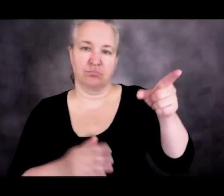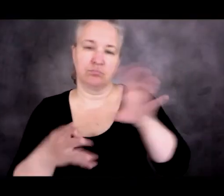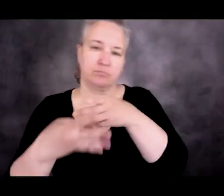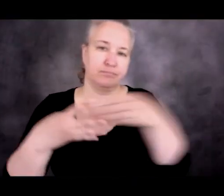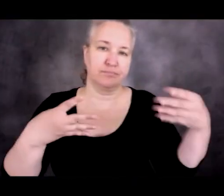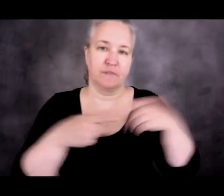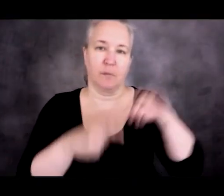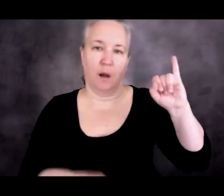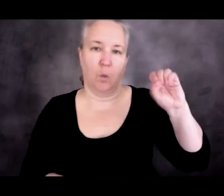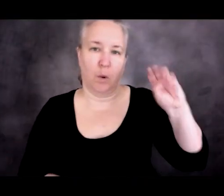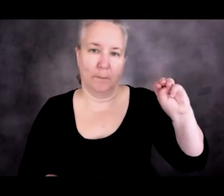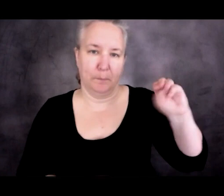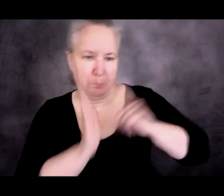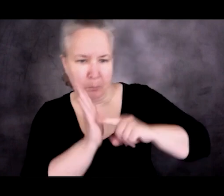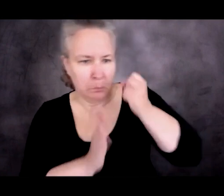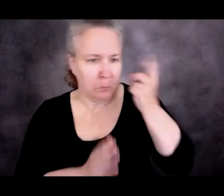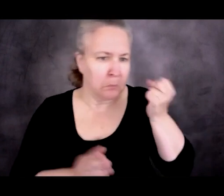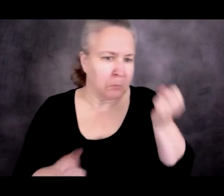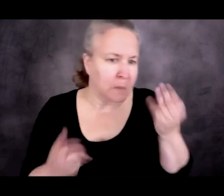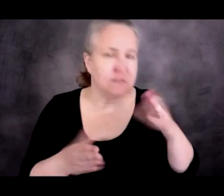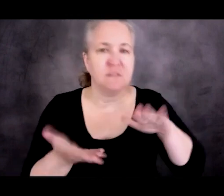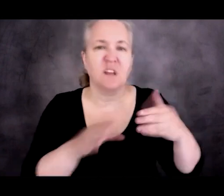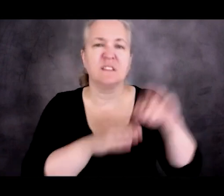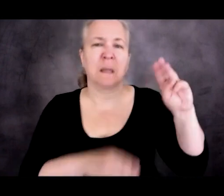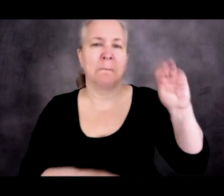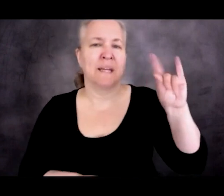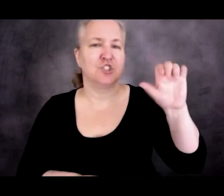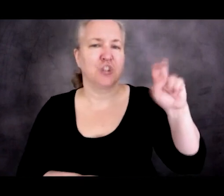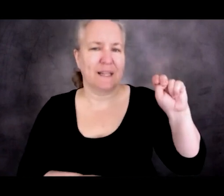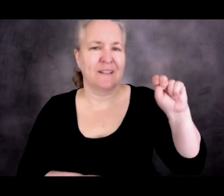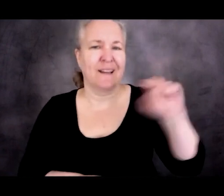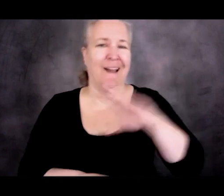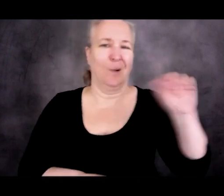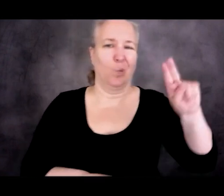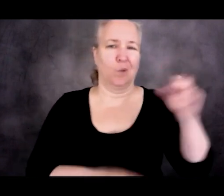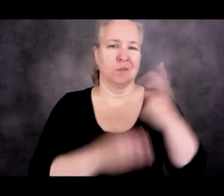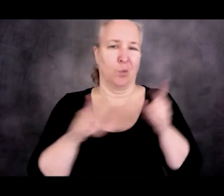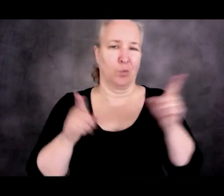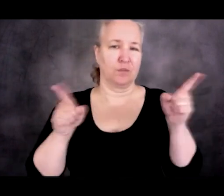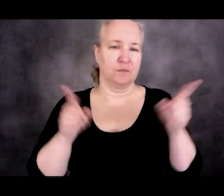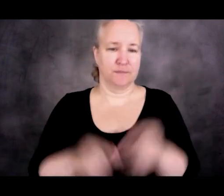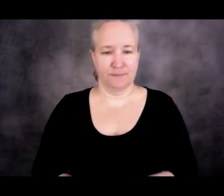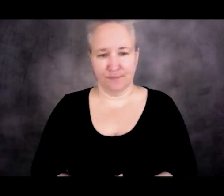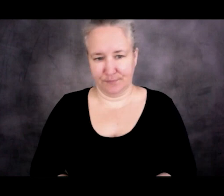at deaths in the Mediterranean as well as the US. And you can see that the Mediterranean